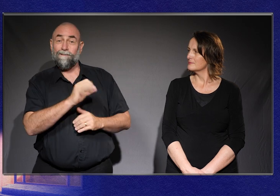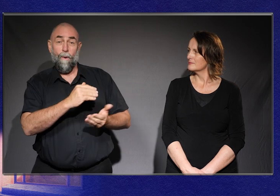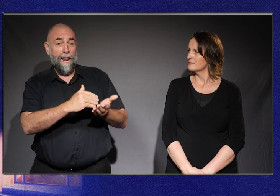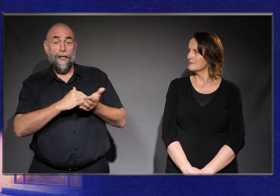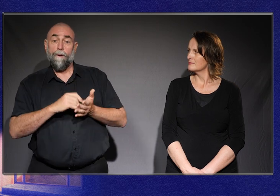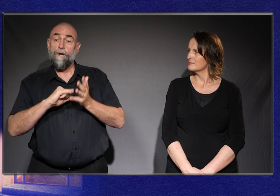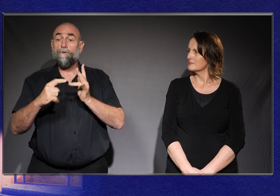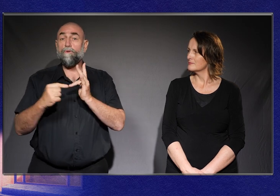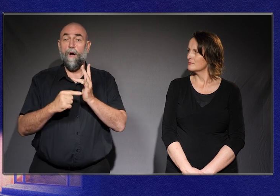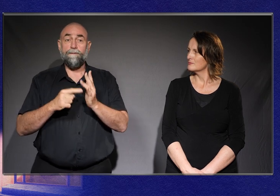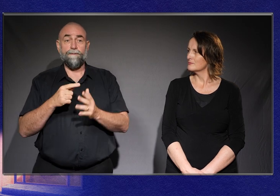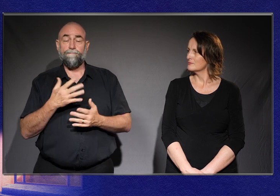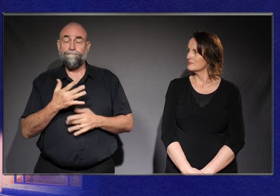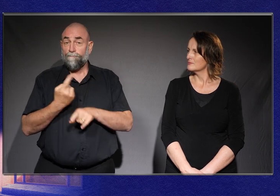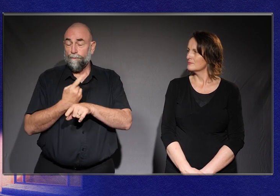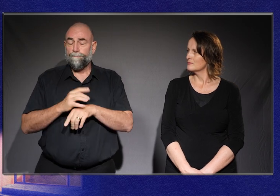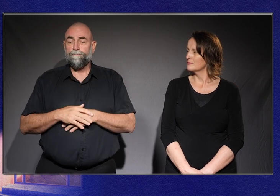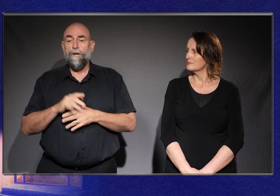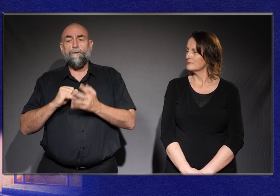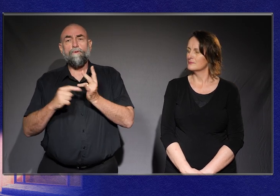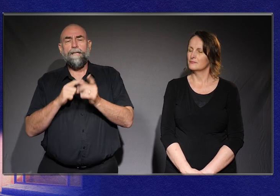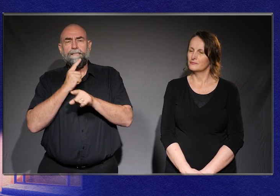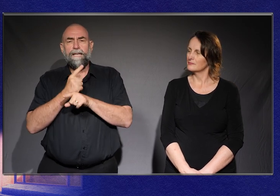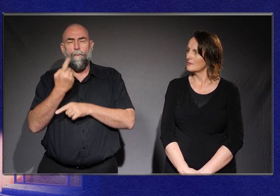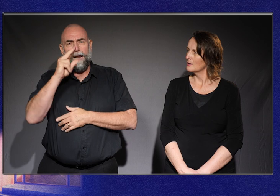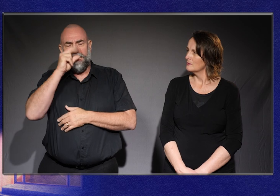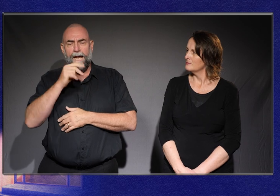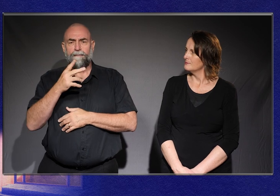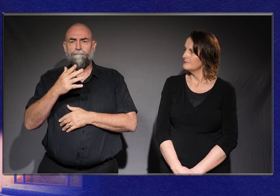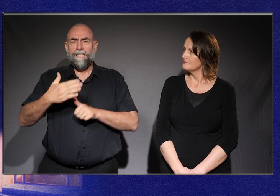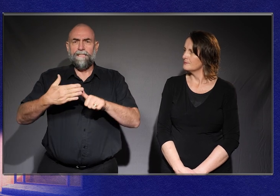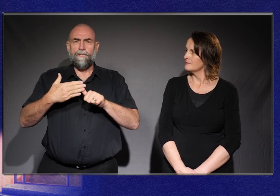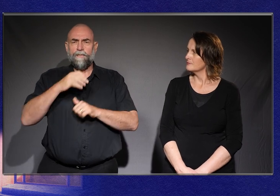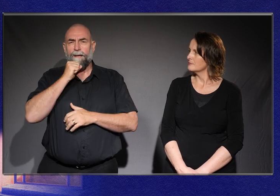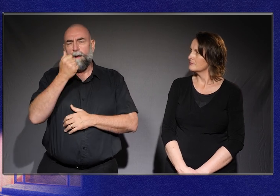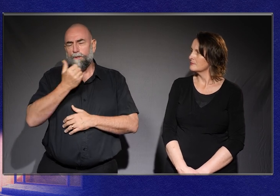This young Aboriginal man, he said as part of my employment I've got to go into town